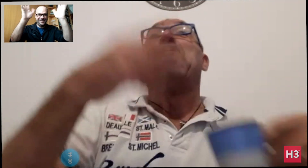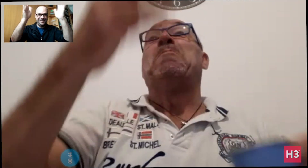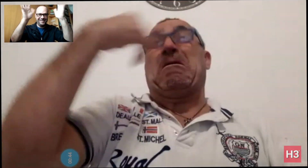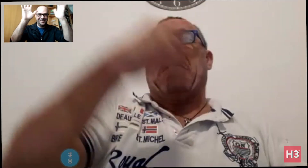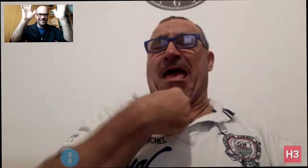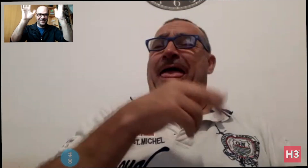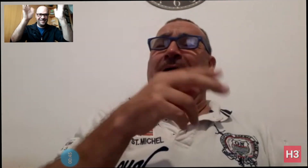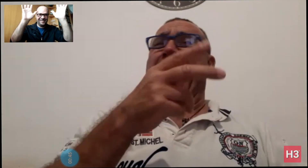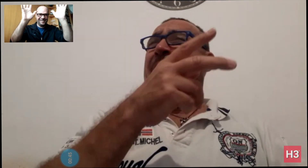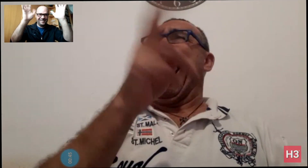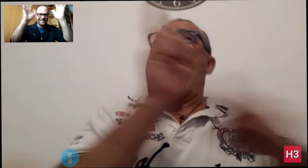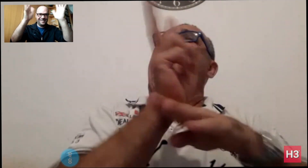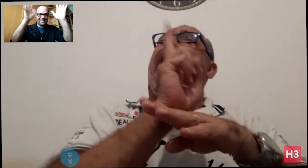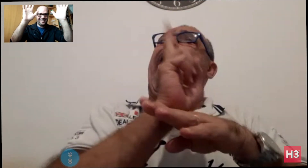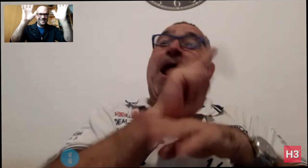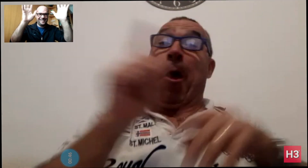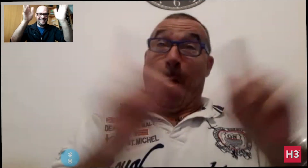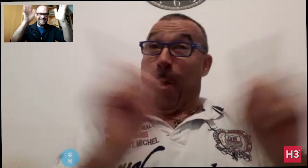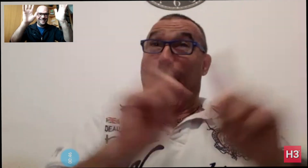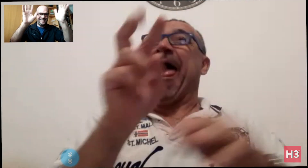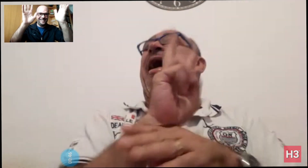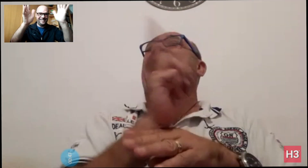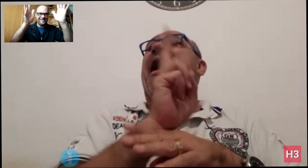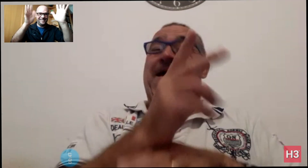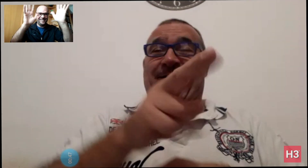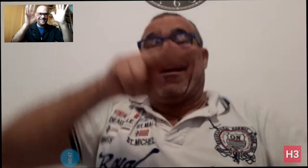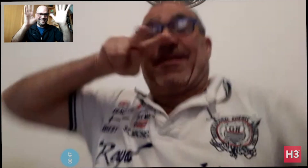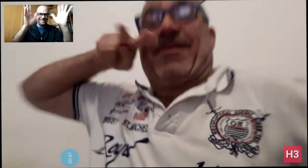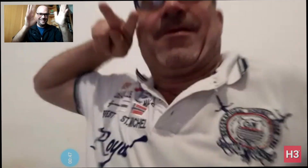I knew it! You're pranking me!